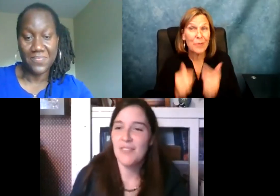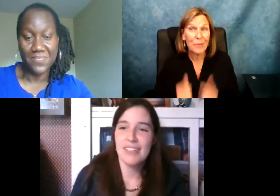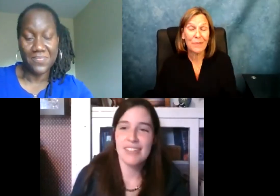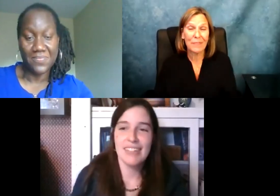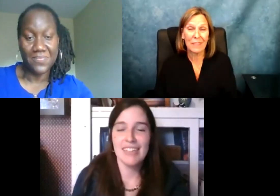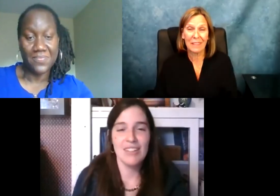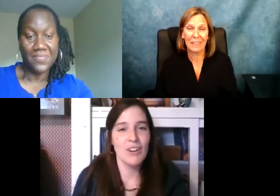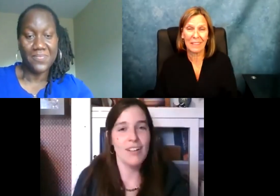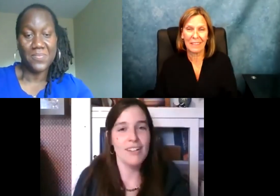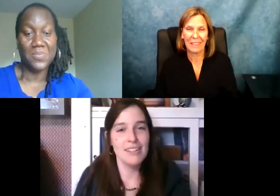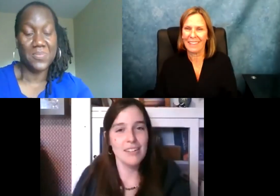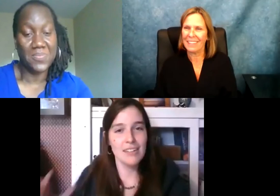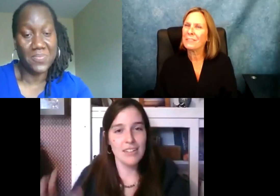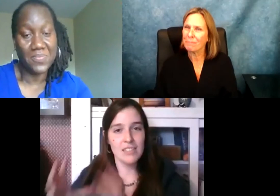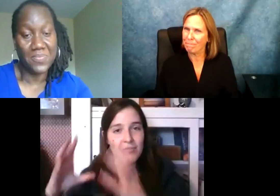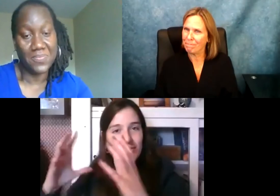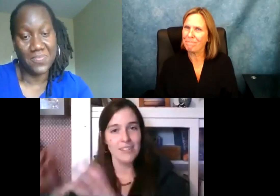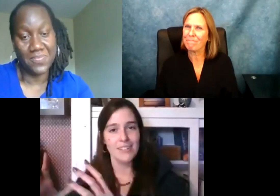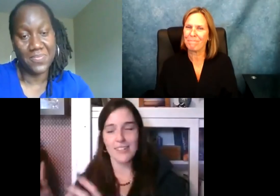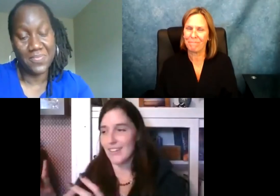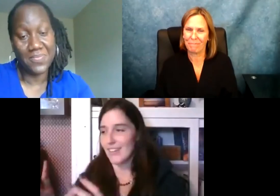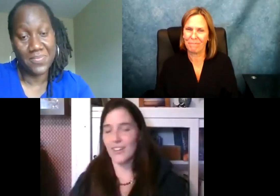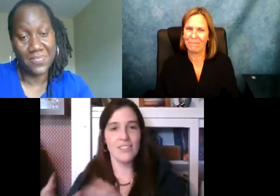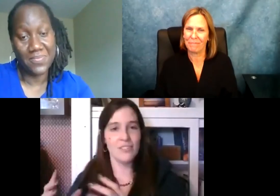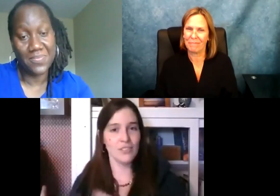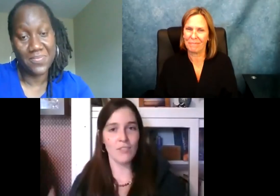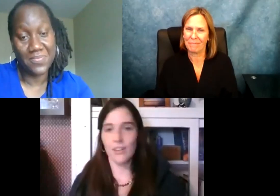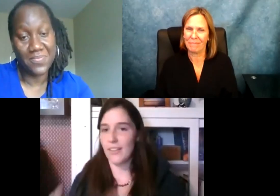wonderful hearing all you guys